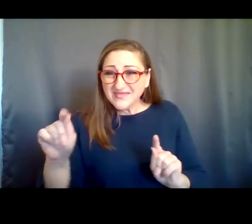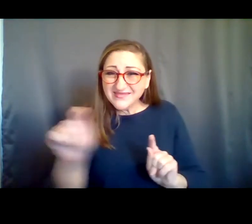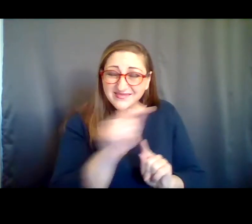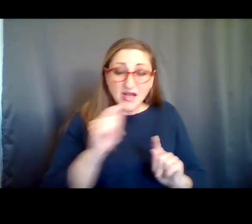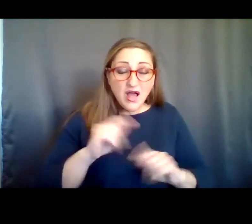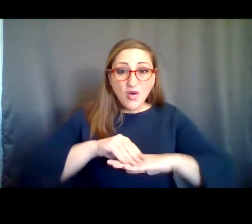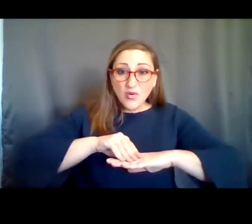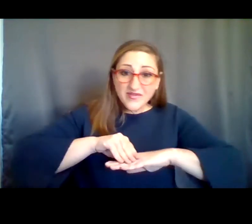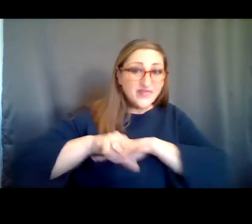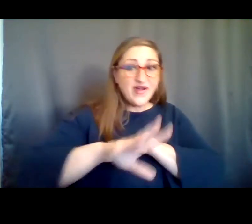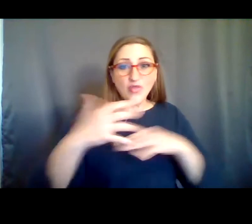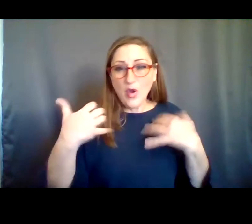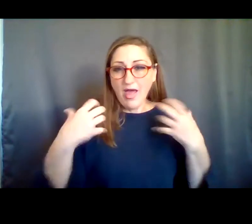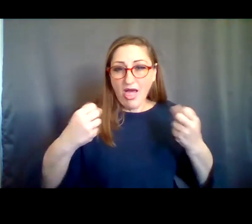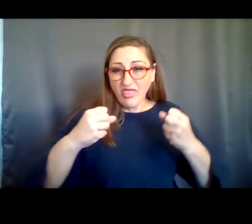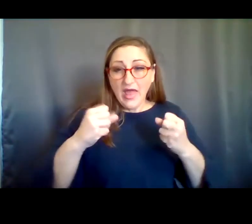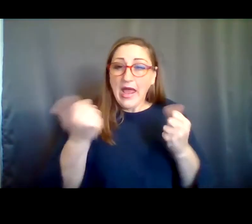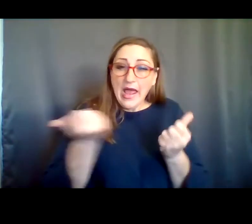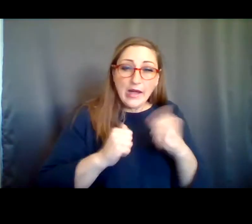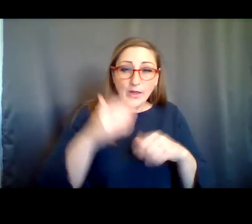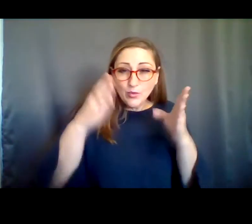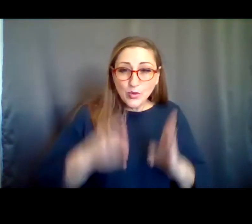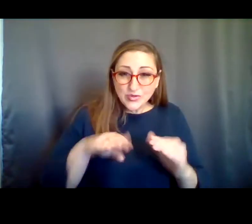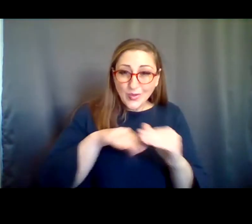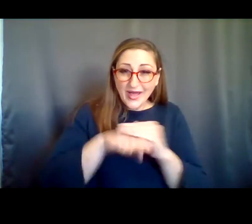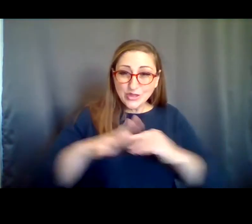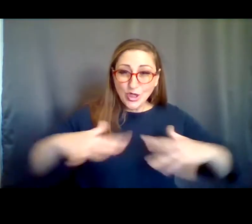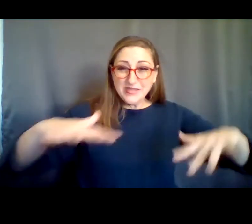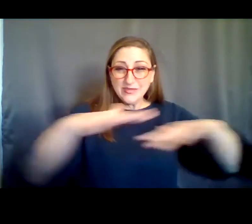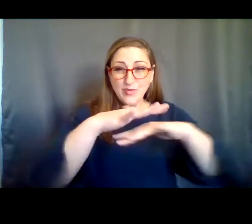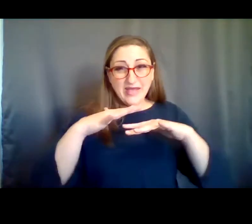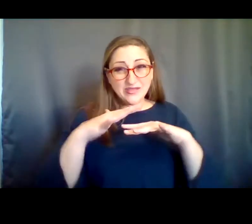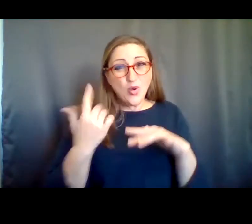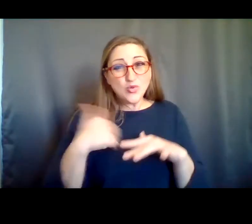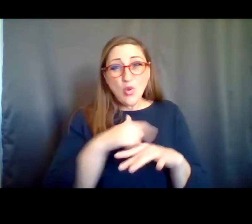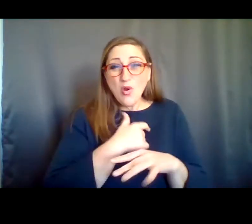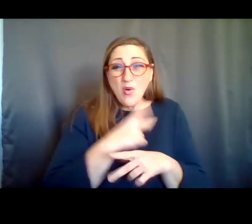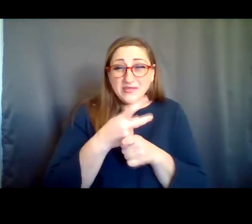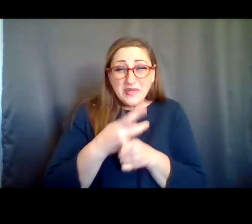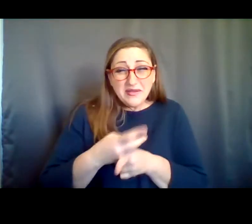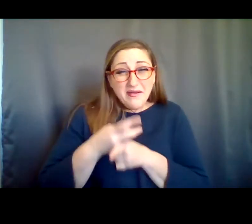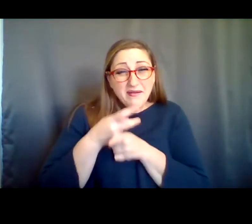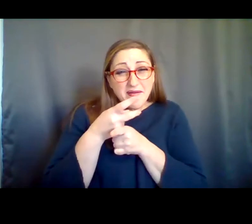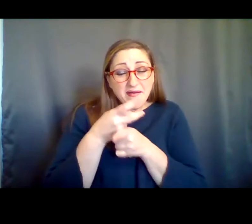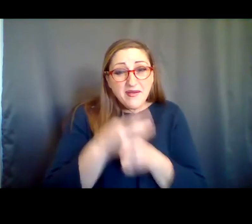s and livelihoods in our space was a really serious consideration, so for us being as conservative as possible